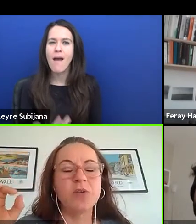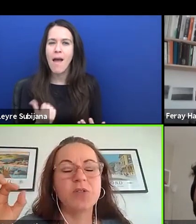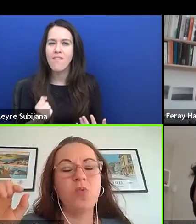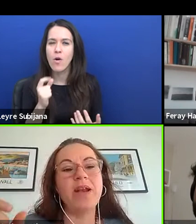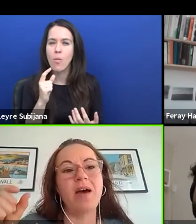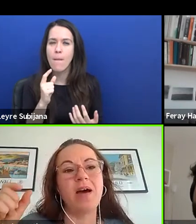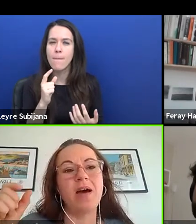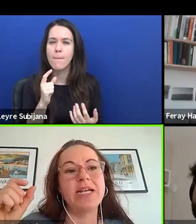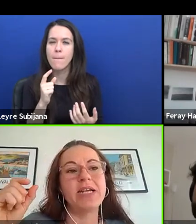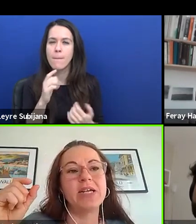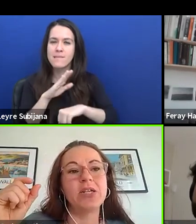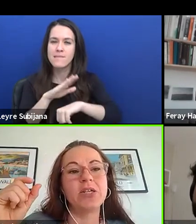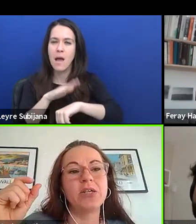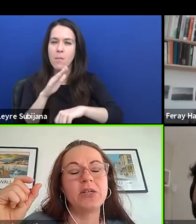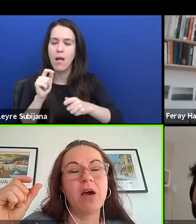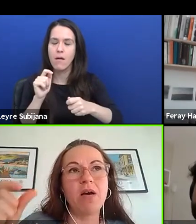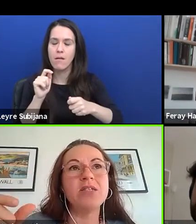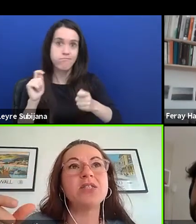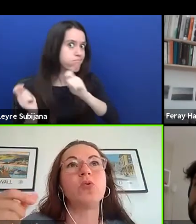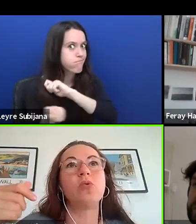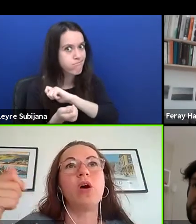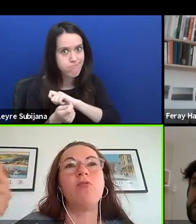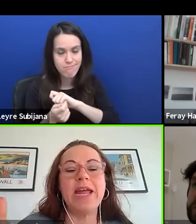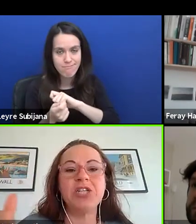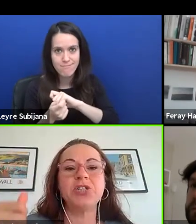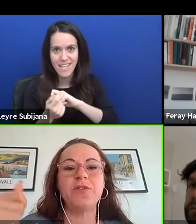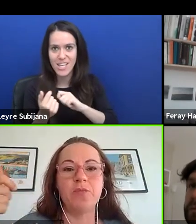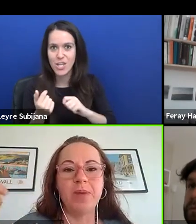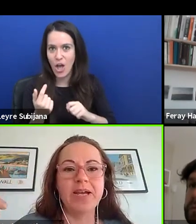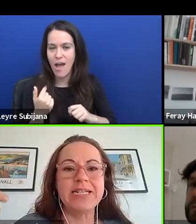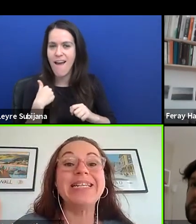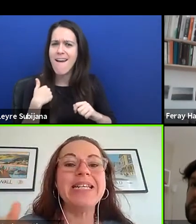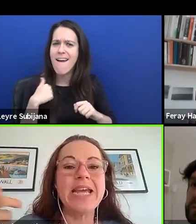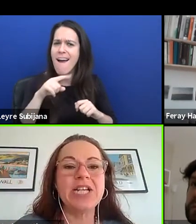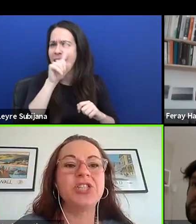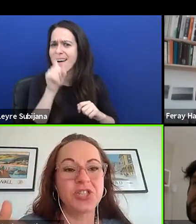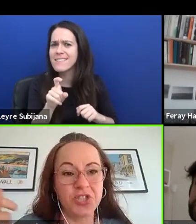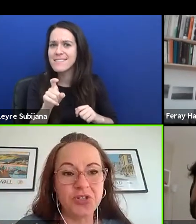was when I asked or arranged for my teenage students